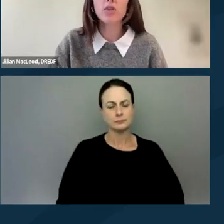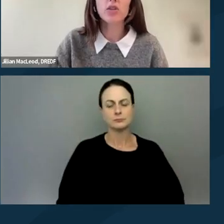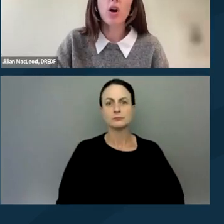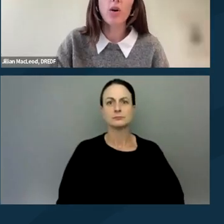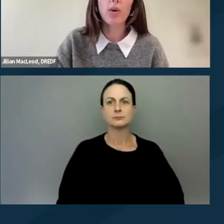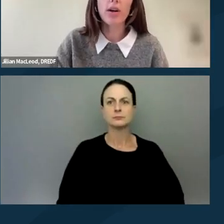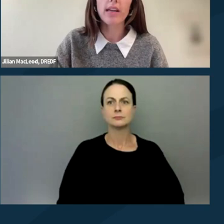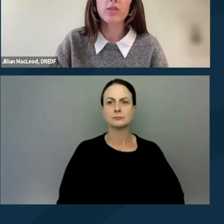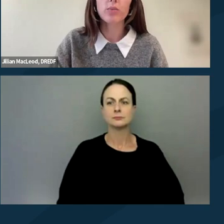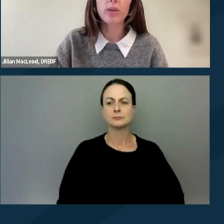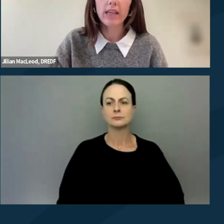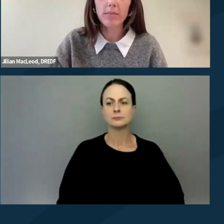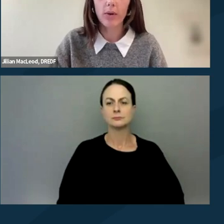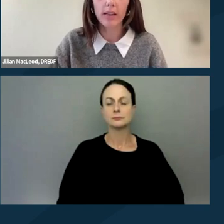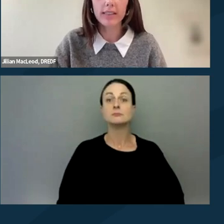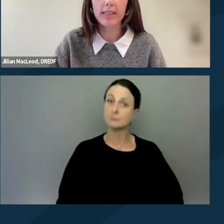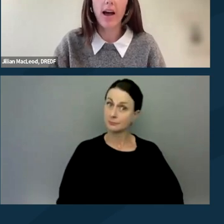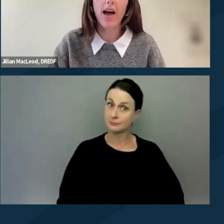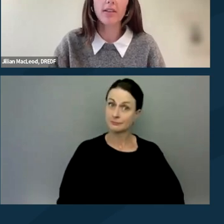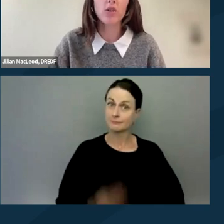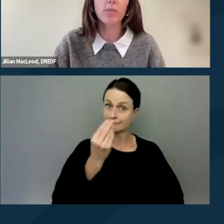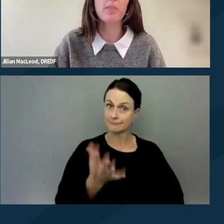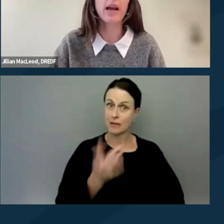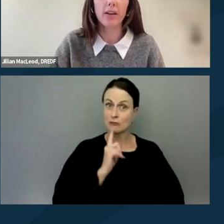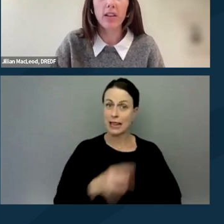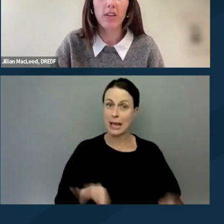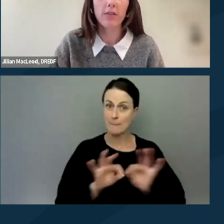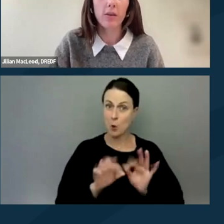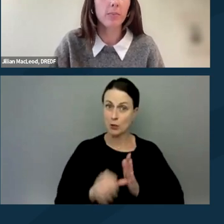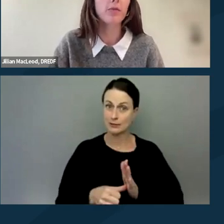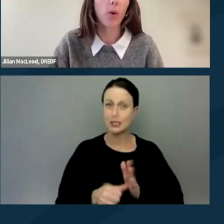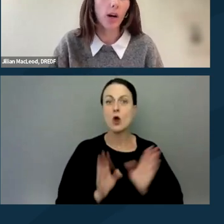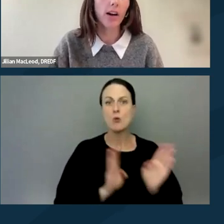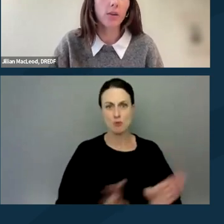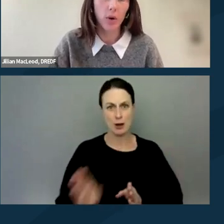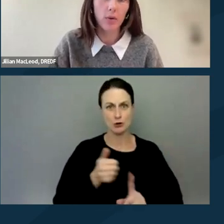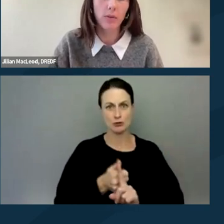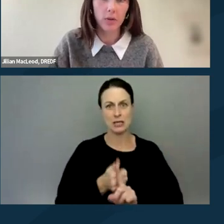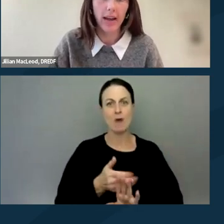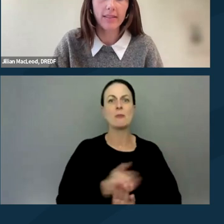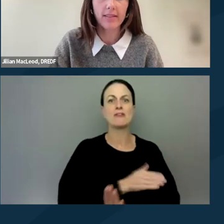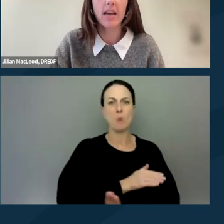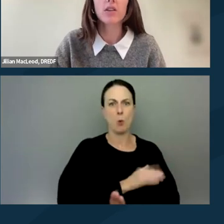So it's really important to prepare yourself before you go to a protest.